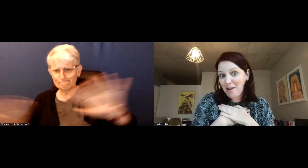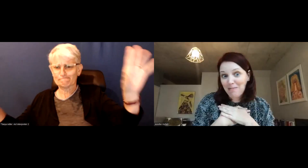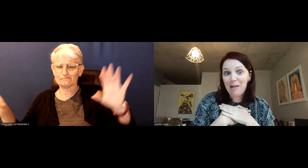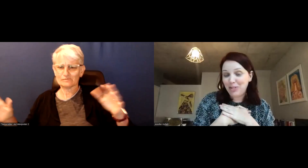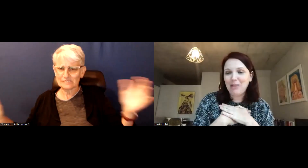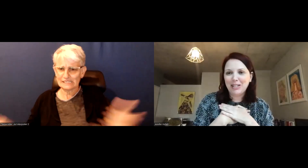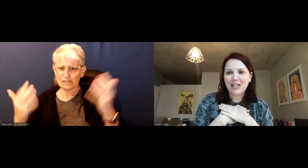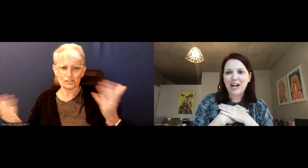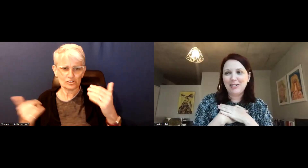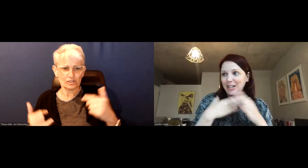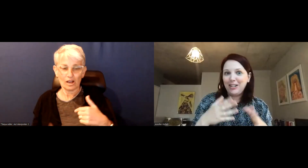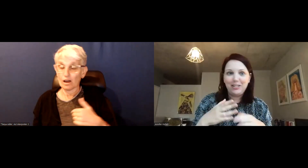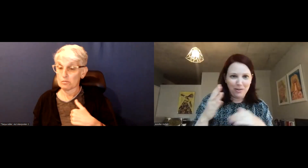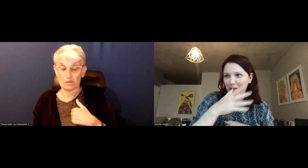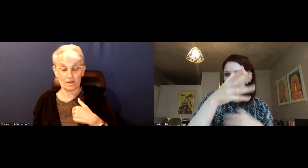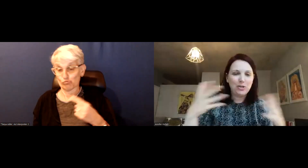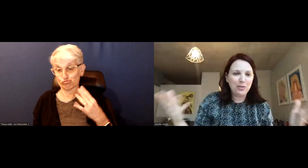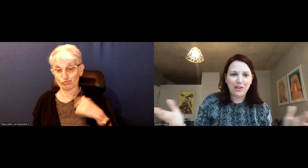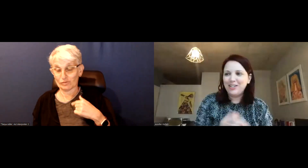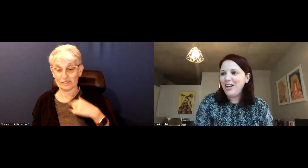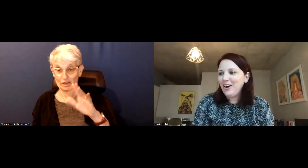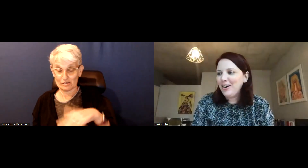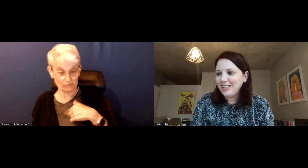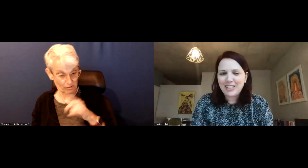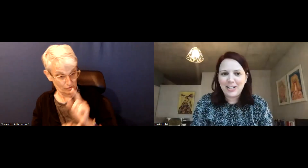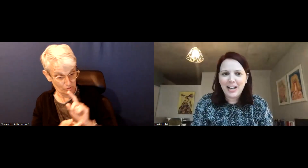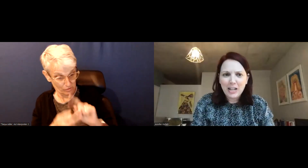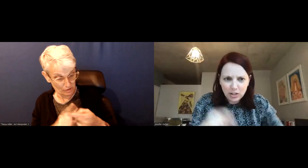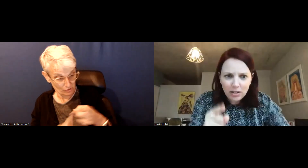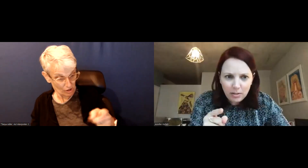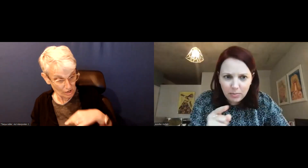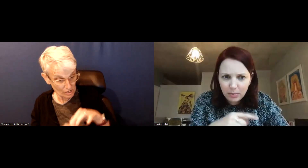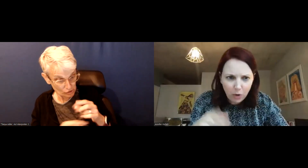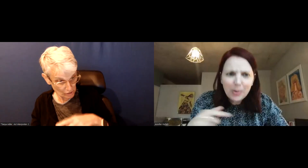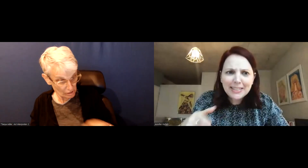I am shameless I will say if I bump into a friend on election day before we continue